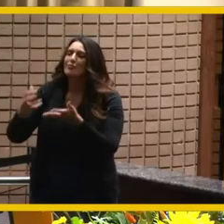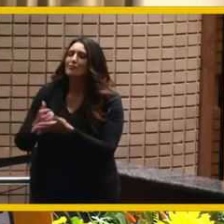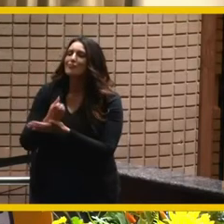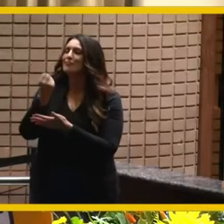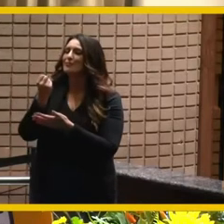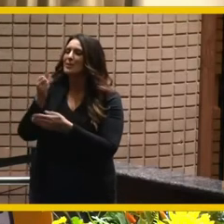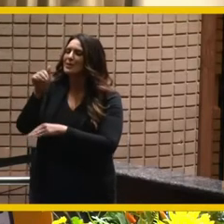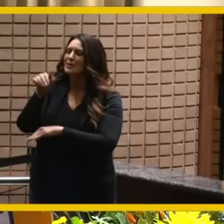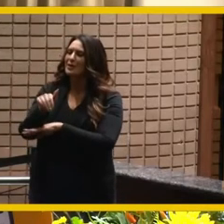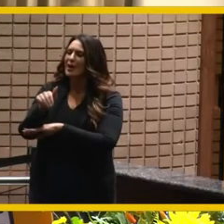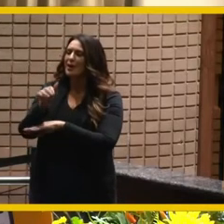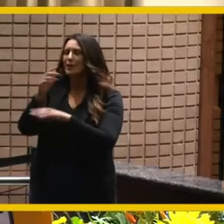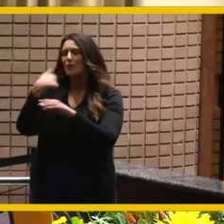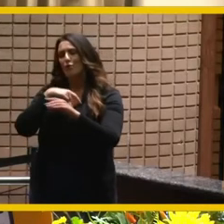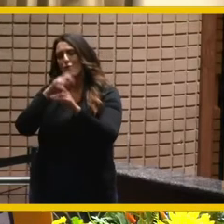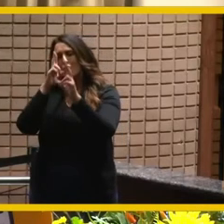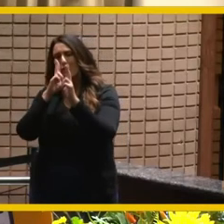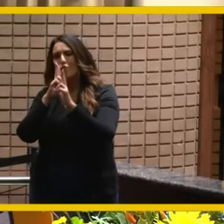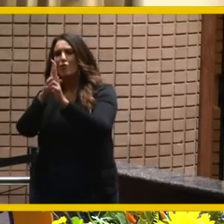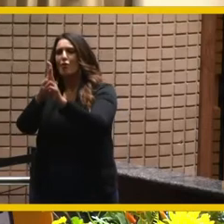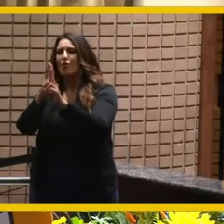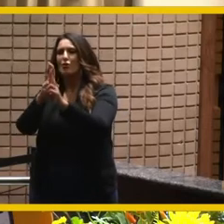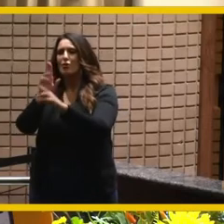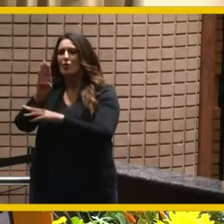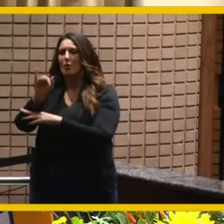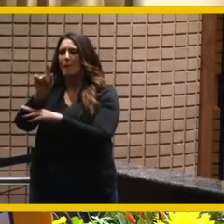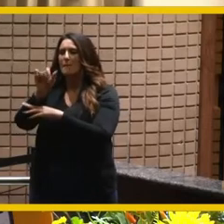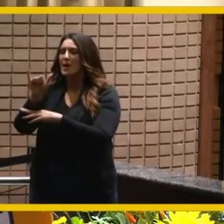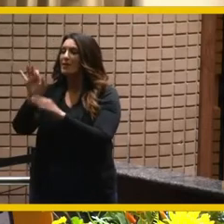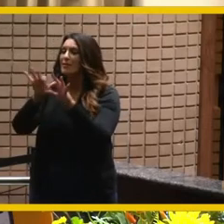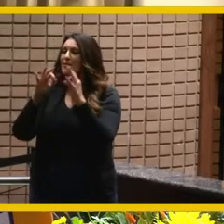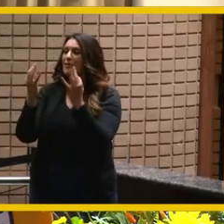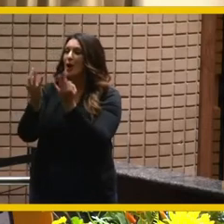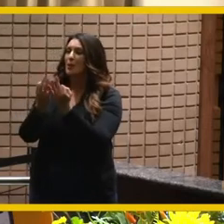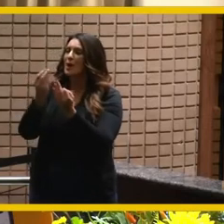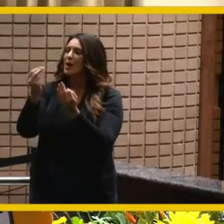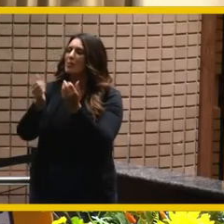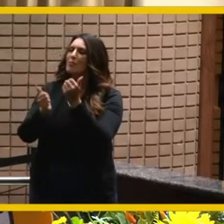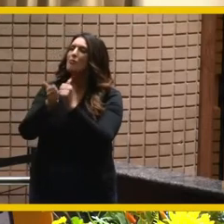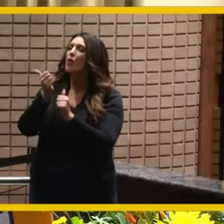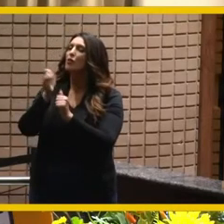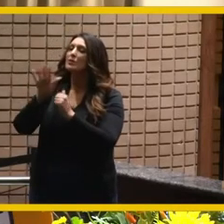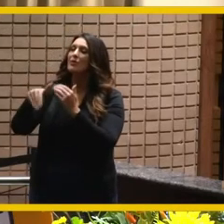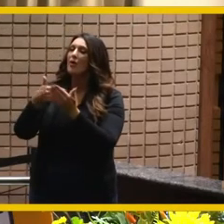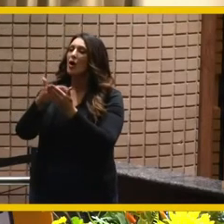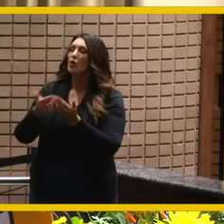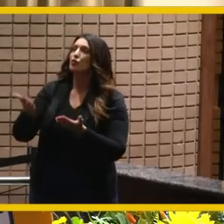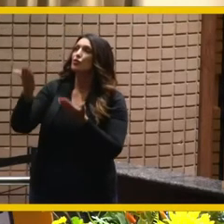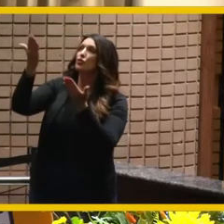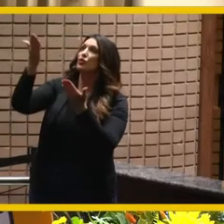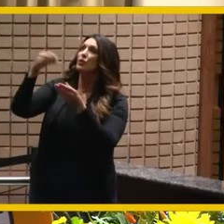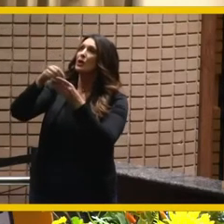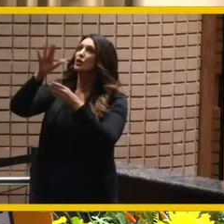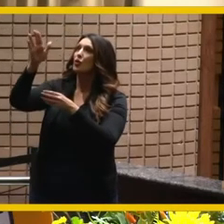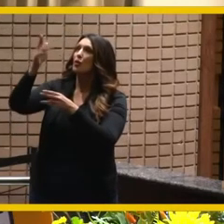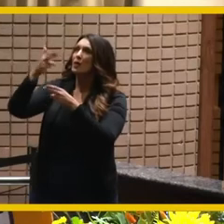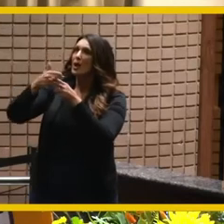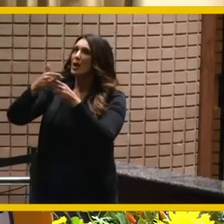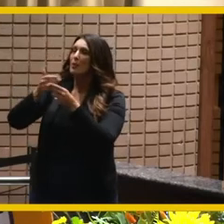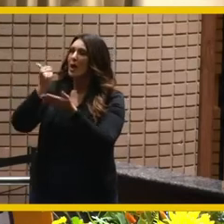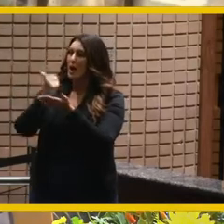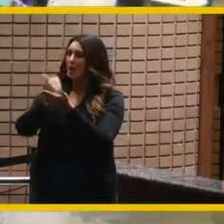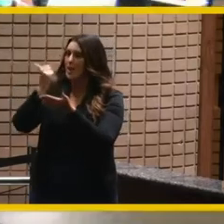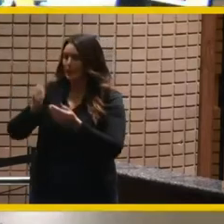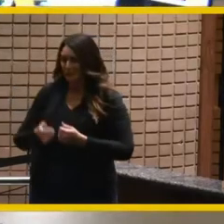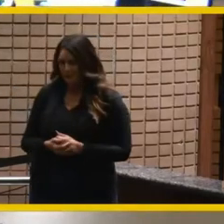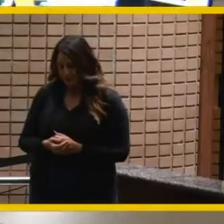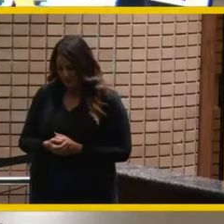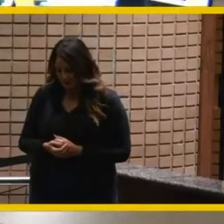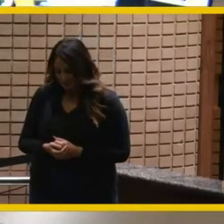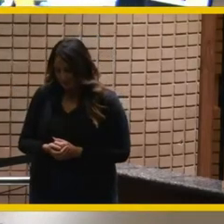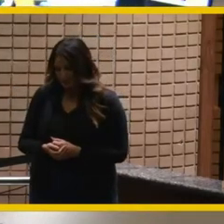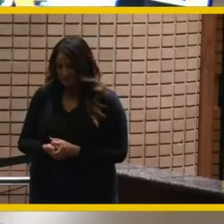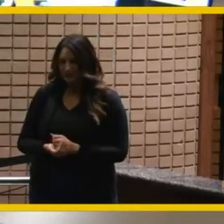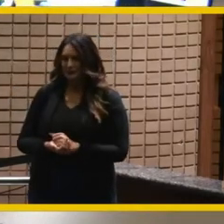honoring to the bailey family and most of all to you in your name amen